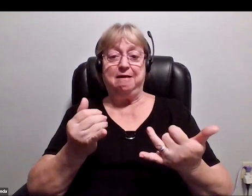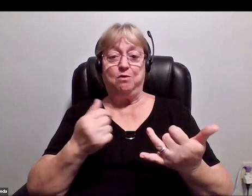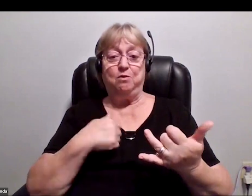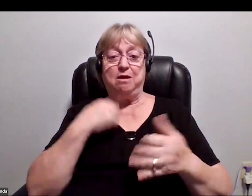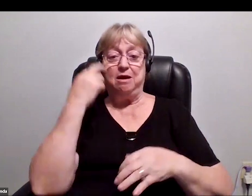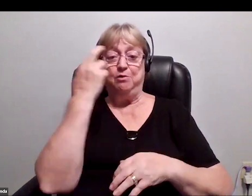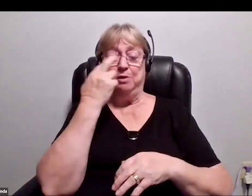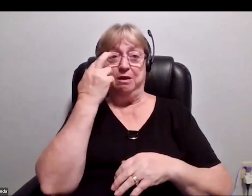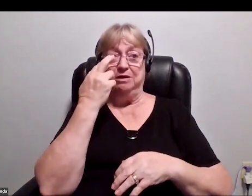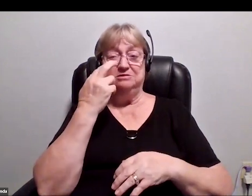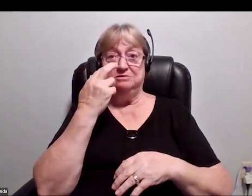the story is bigger than all of us.